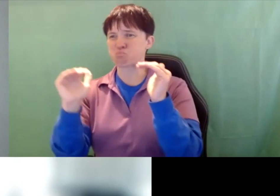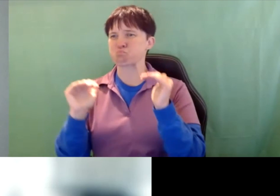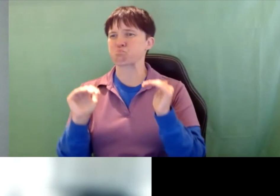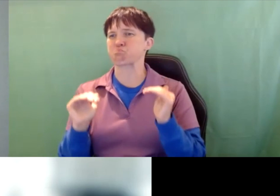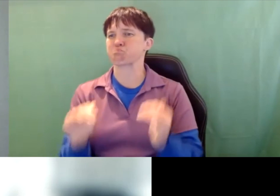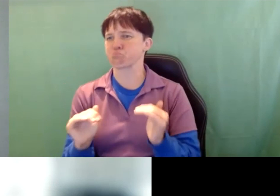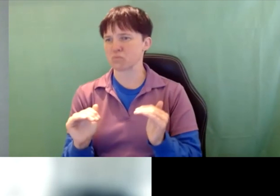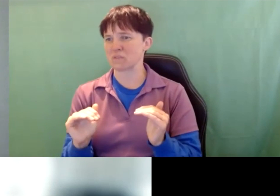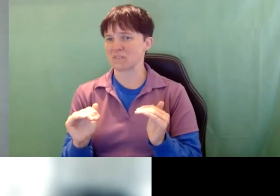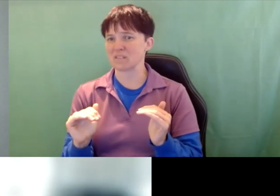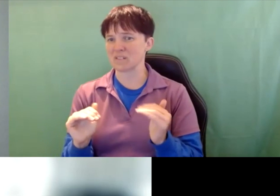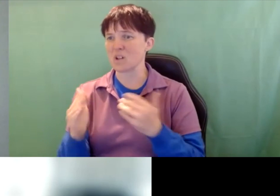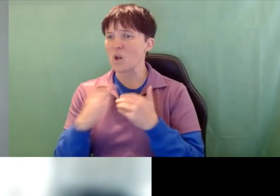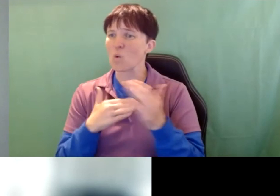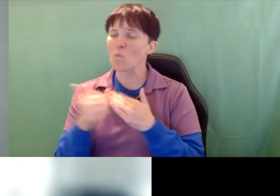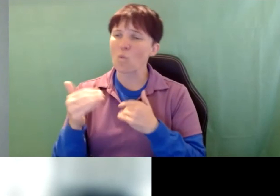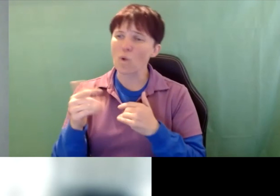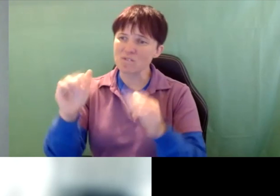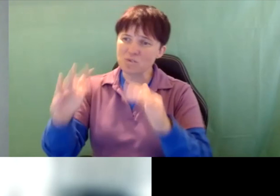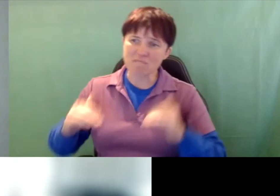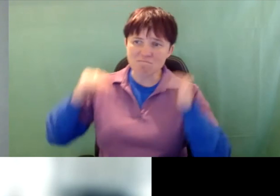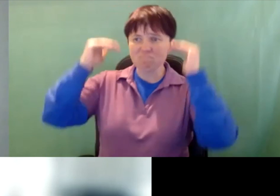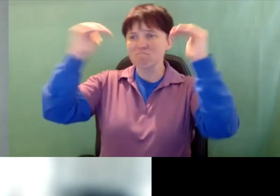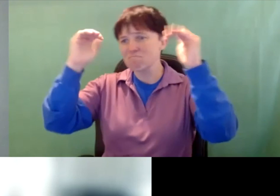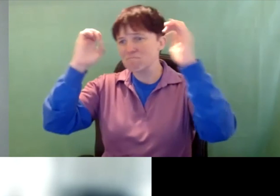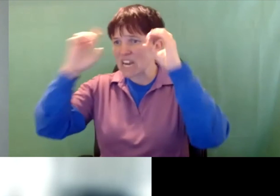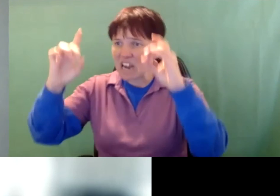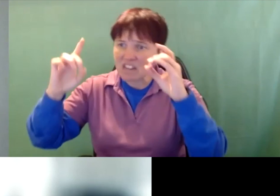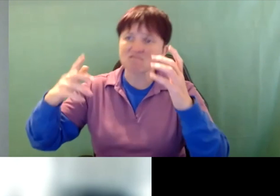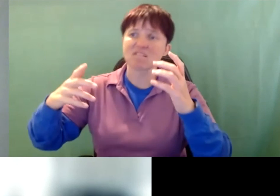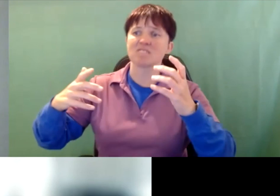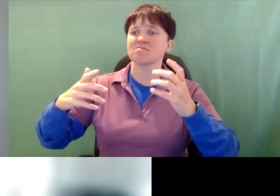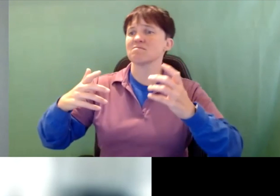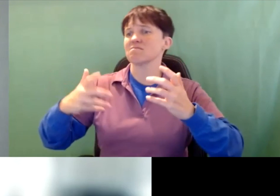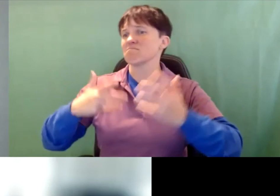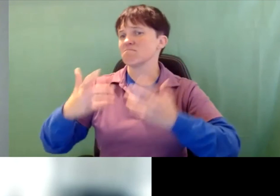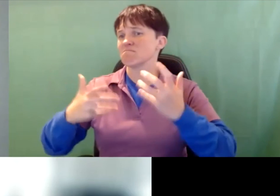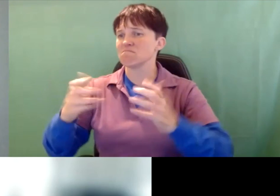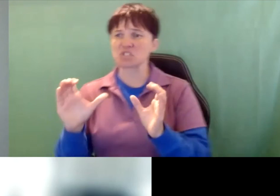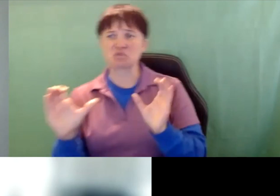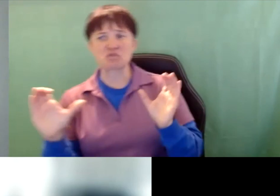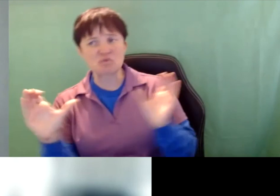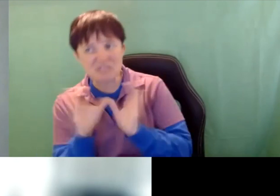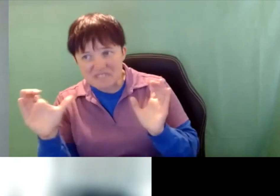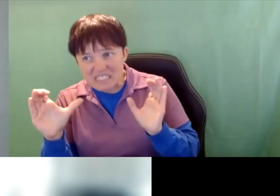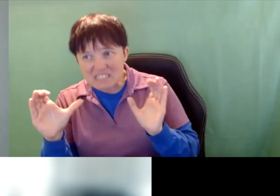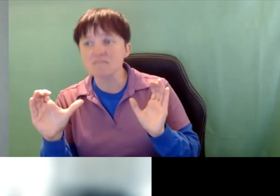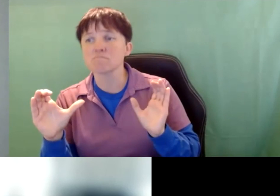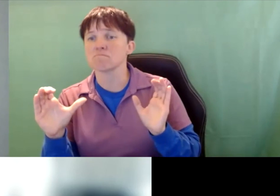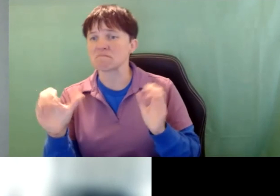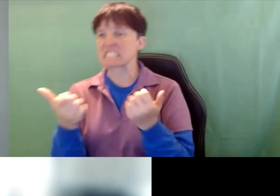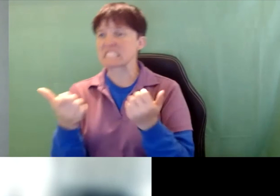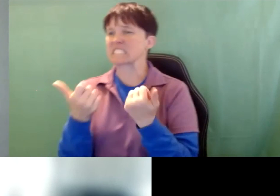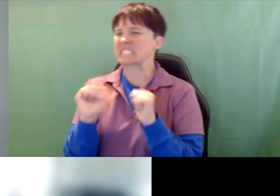more that's higher ed whether it's through a certificate. It's still what they're viewed